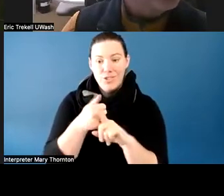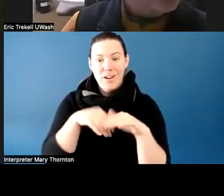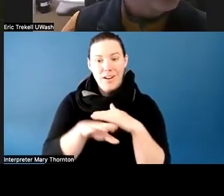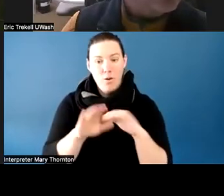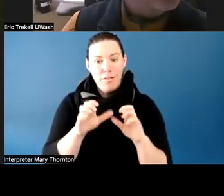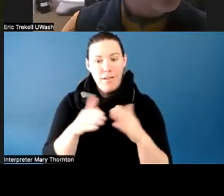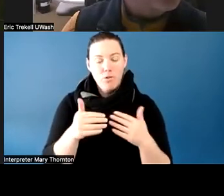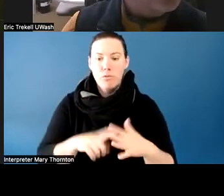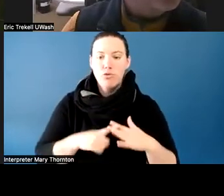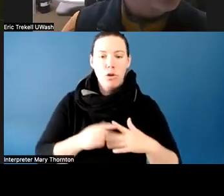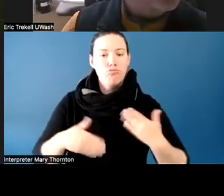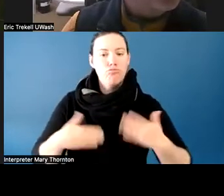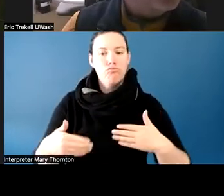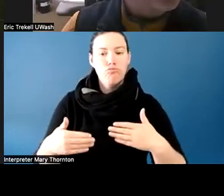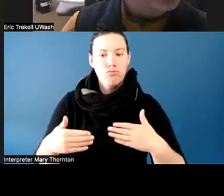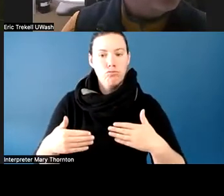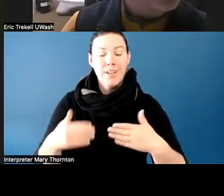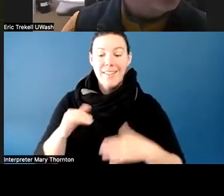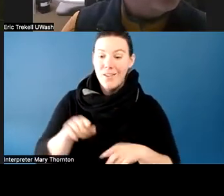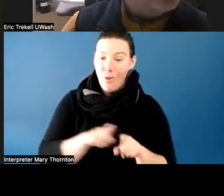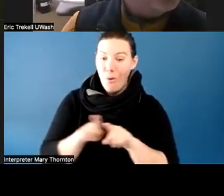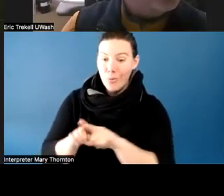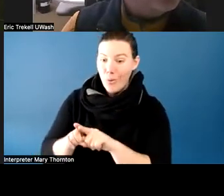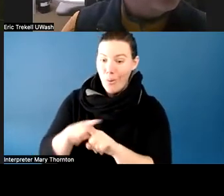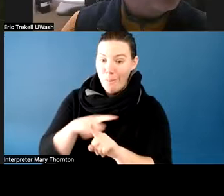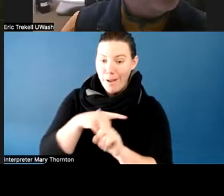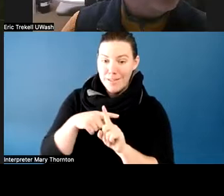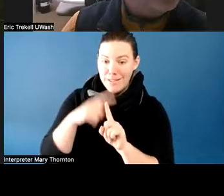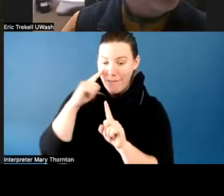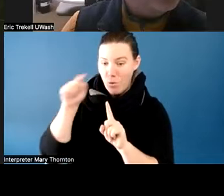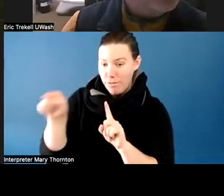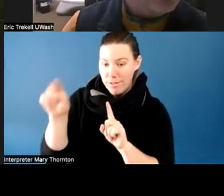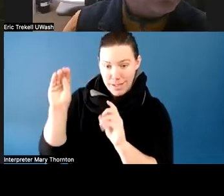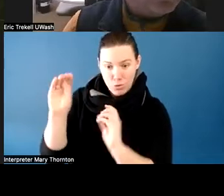It also was very good for the instructors to understand where she was coming from,